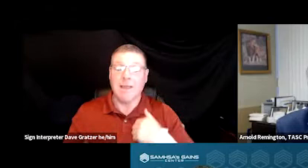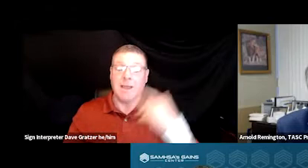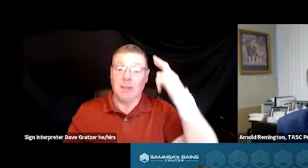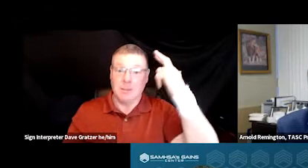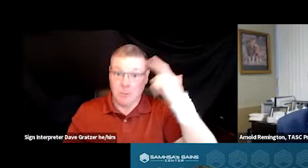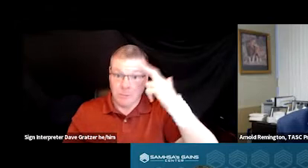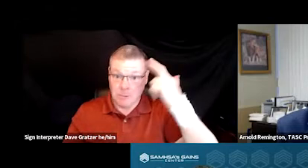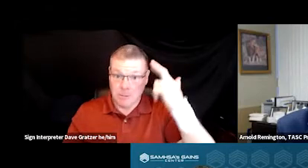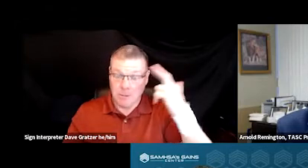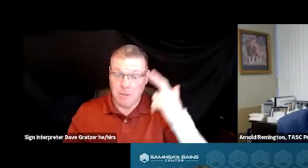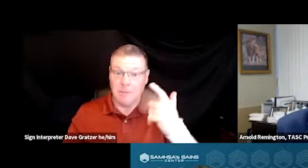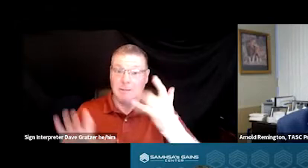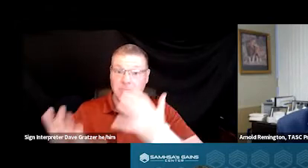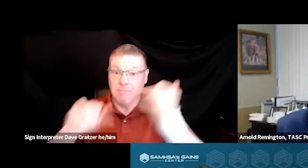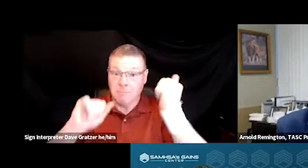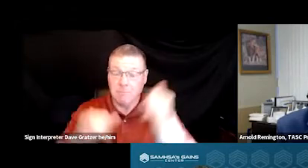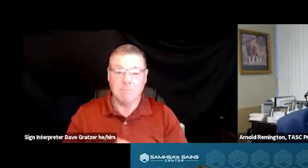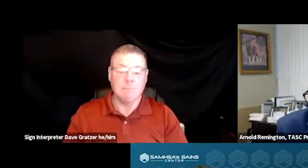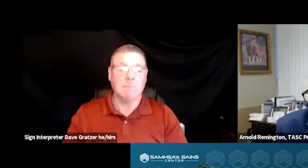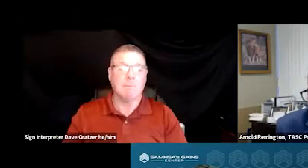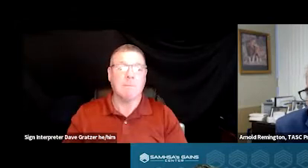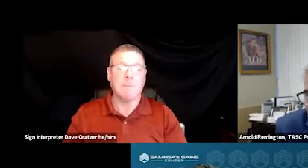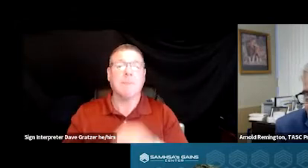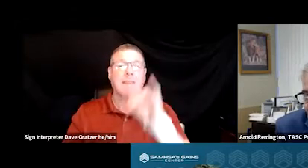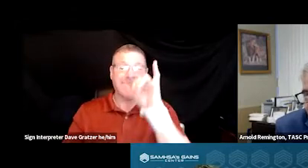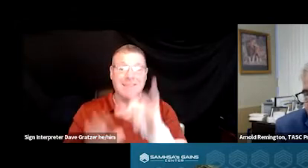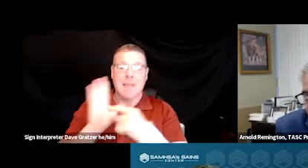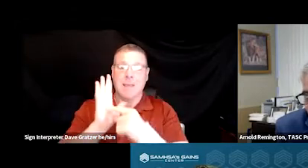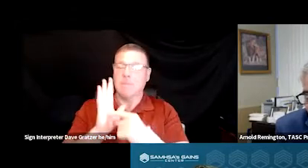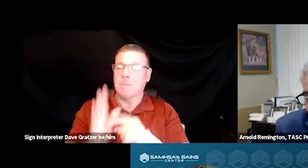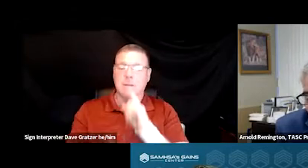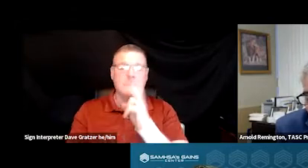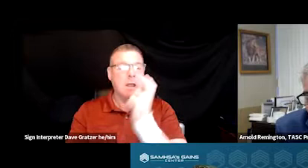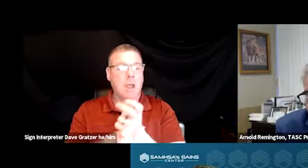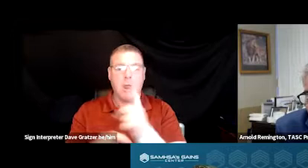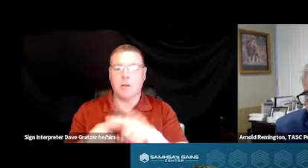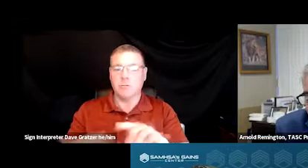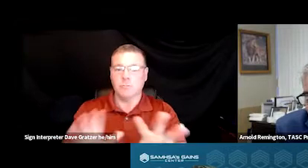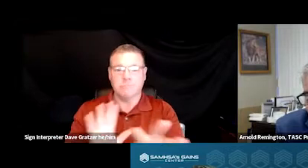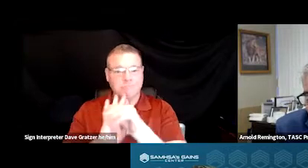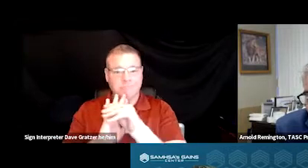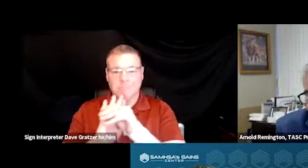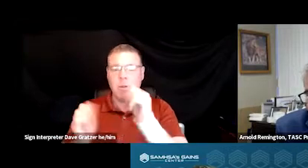quickly was it was that model was just hard to implement with the size of our departments.